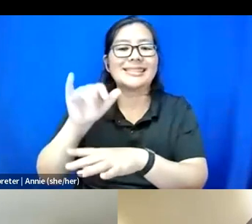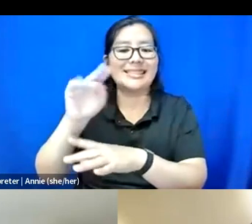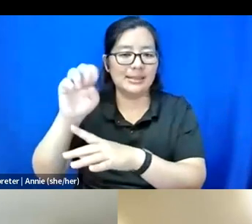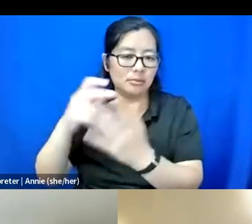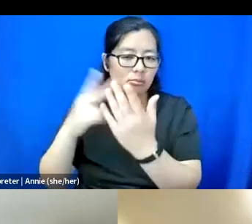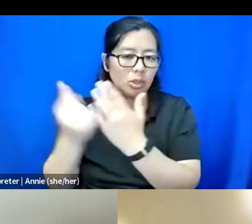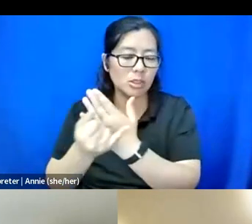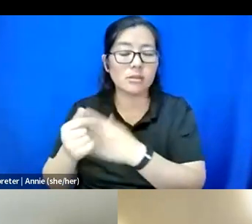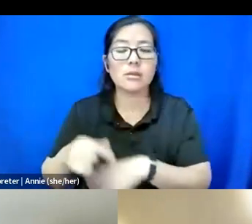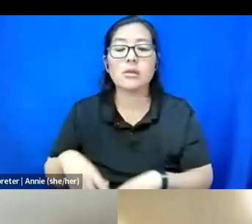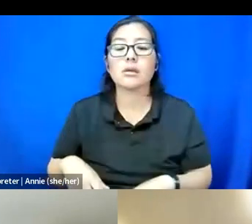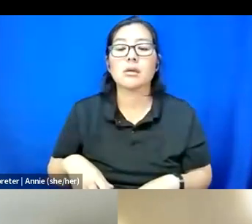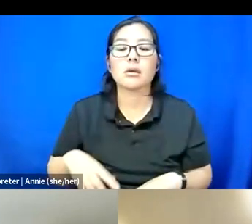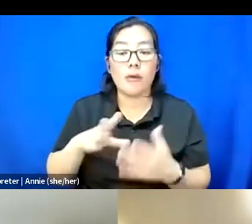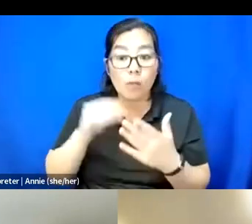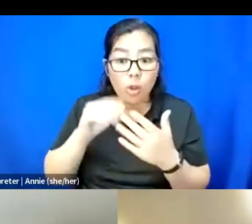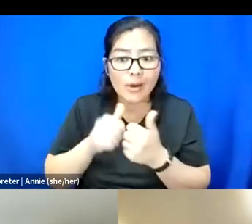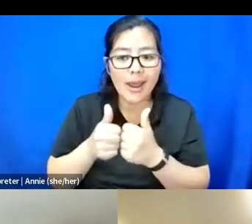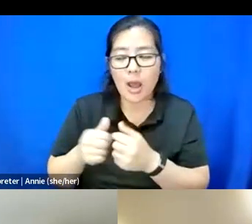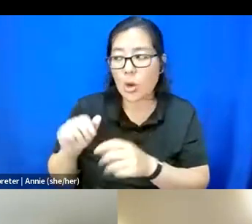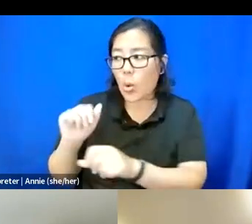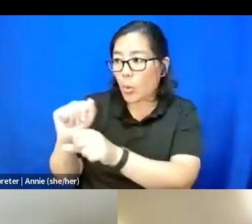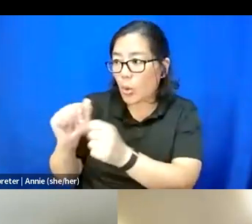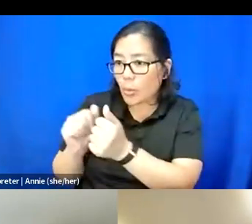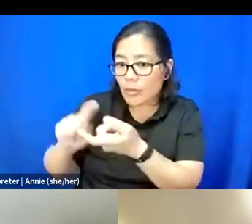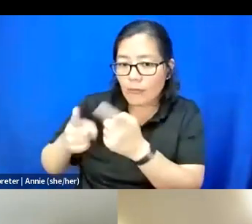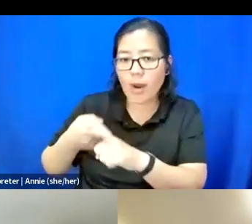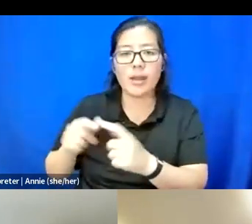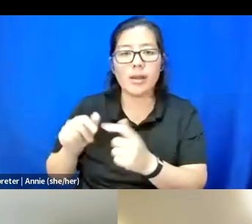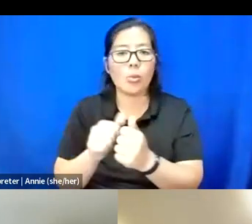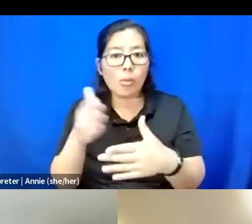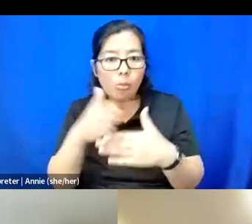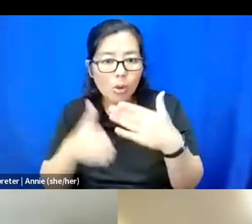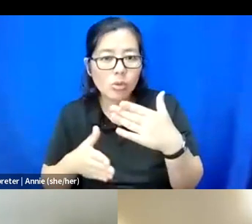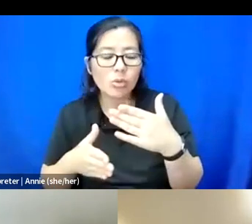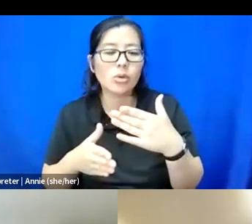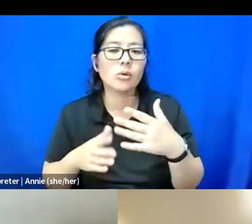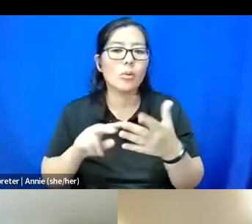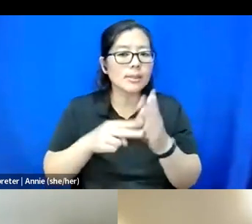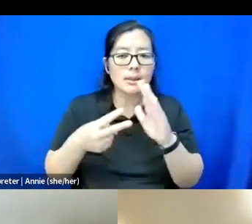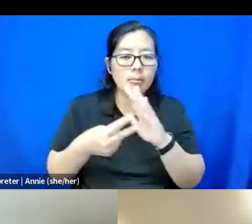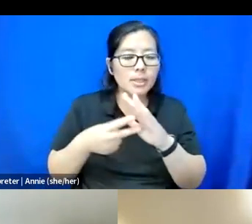How to work together with a friend, how to work together with a partner, what it means to do the work of collaboration.